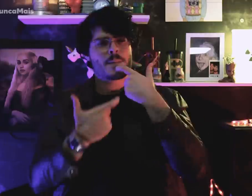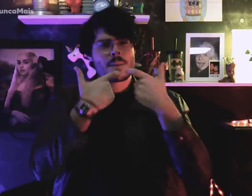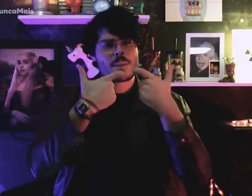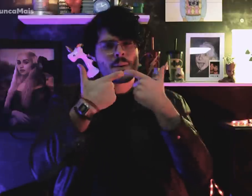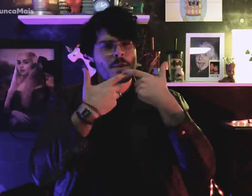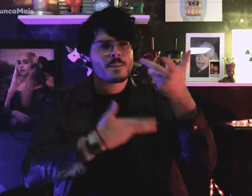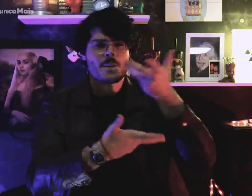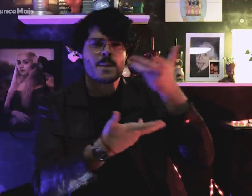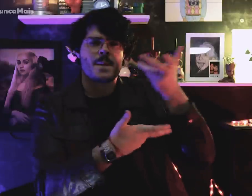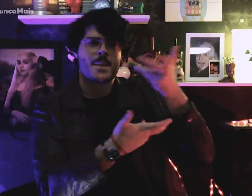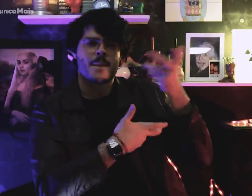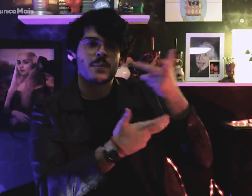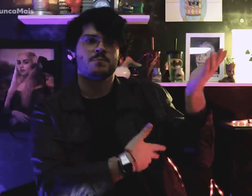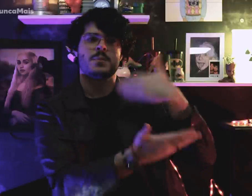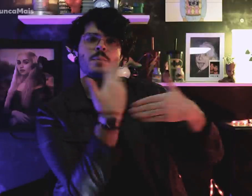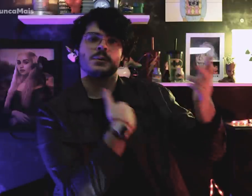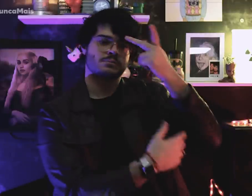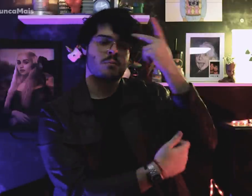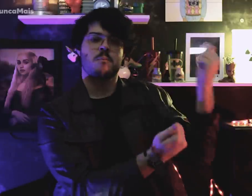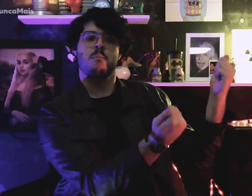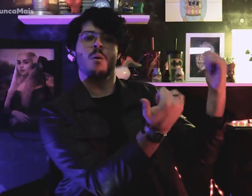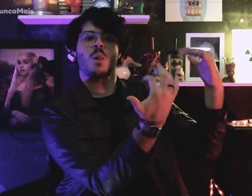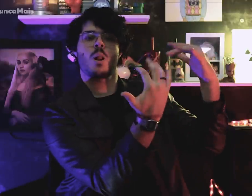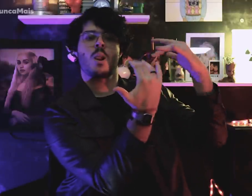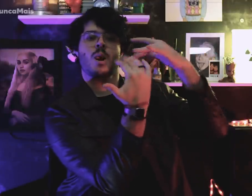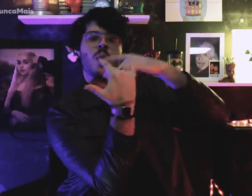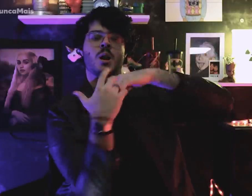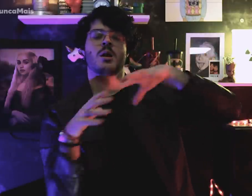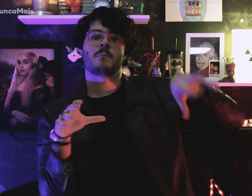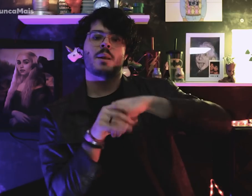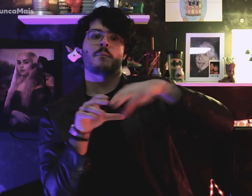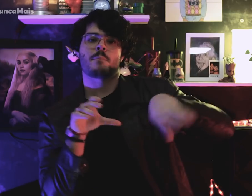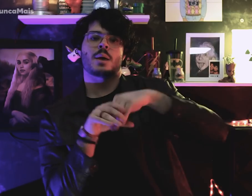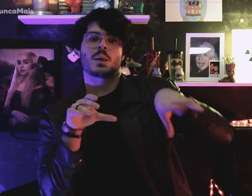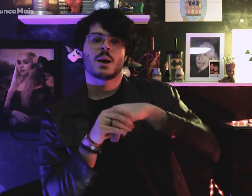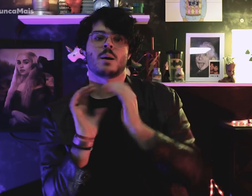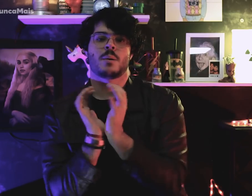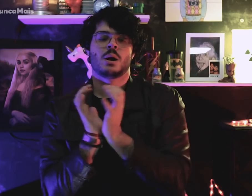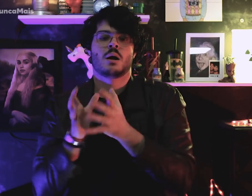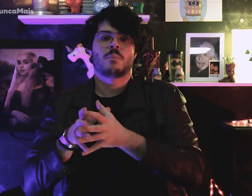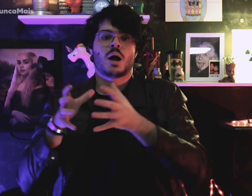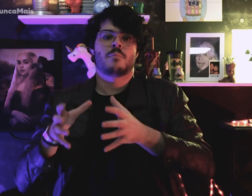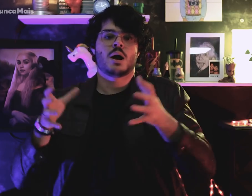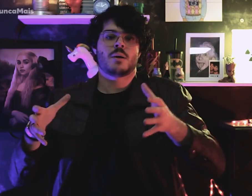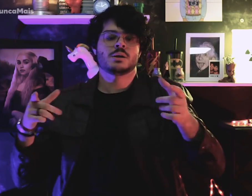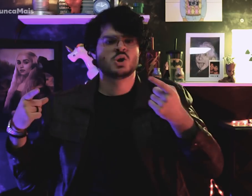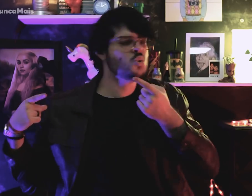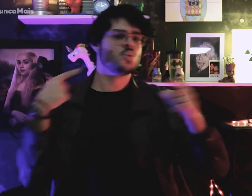e atraiu mais pessoas para a luta contra a ditadura militar.